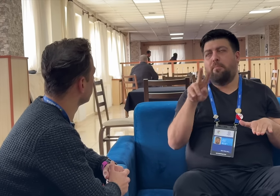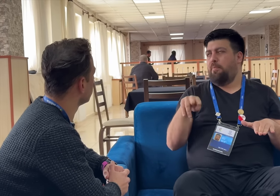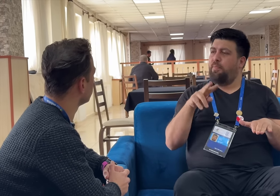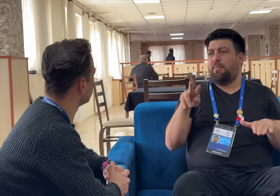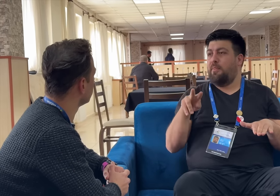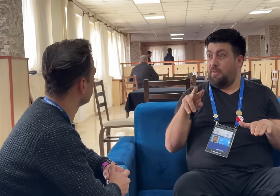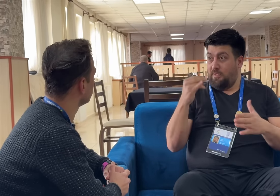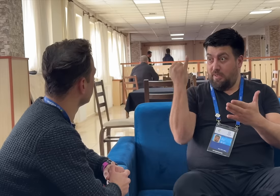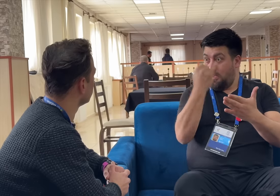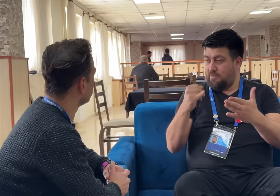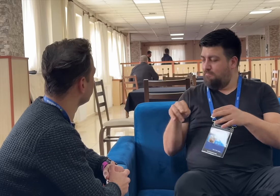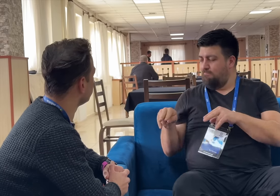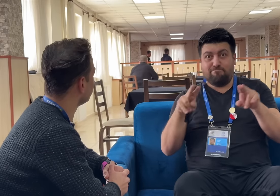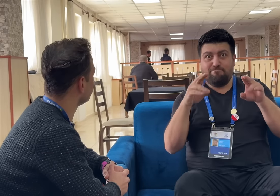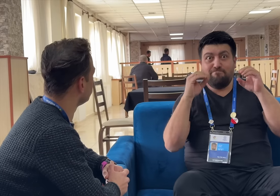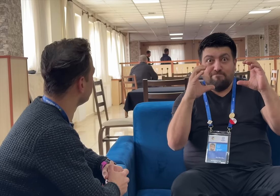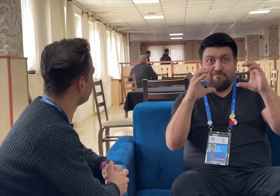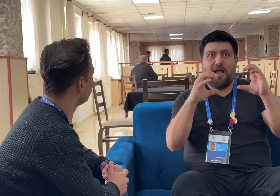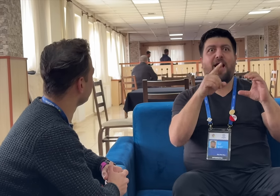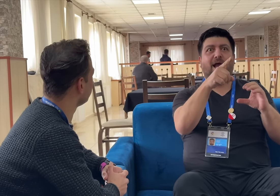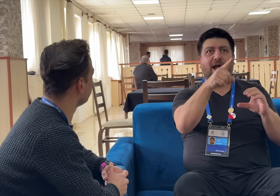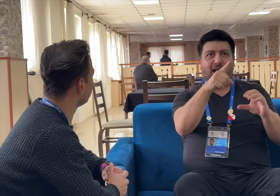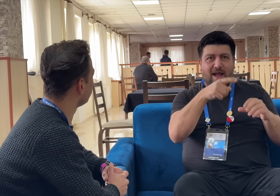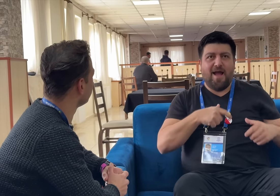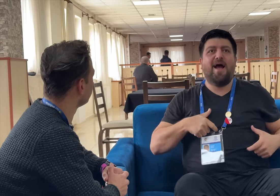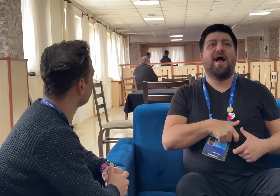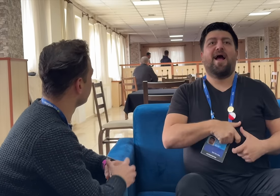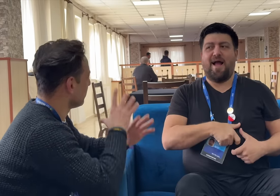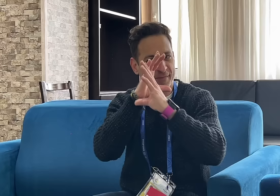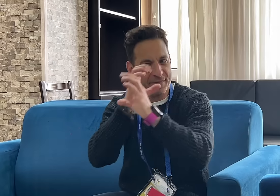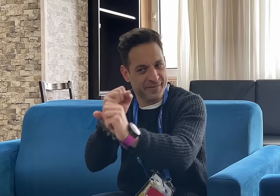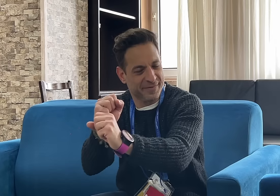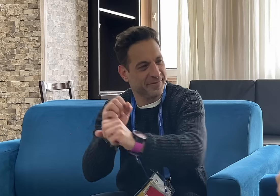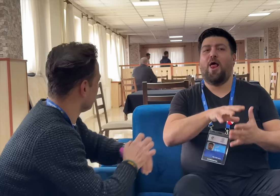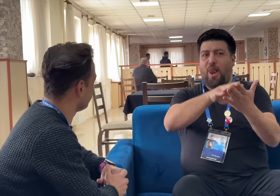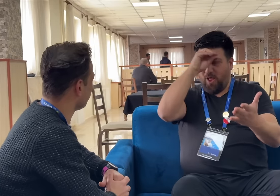We add animation to attract their attention and motivate them to follow the instructions like fastening their seat belts. [Memnos]: Yes, to get their attention.